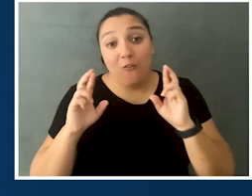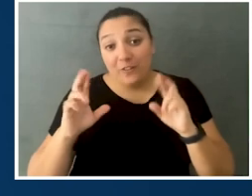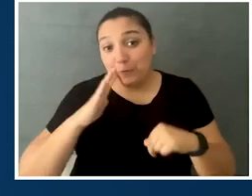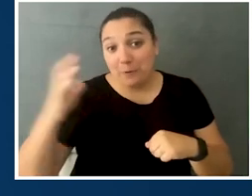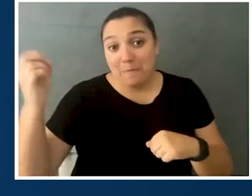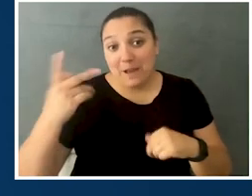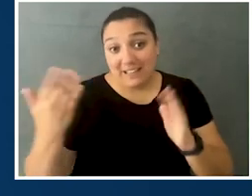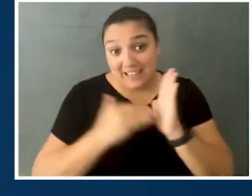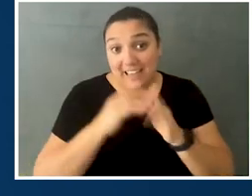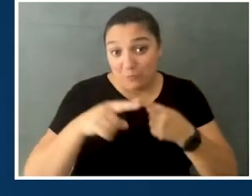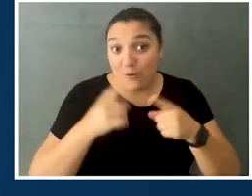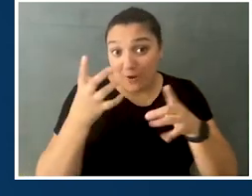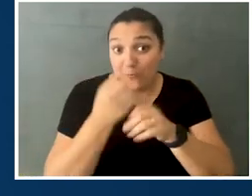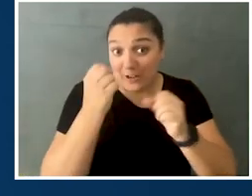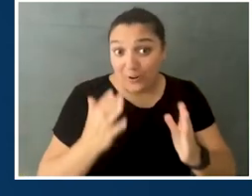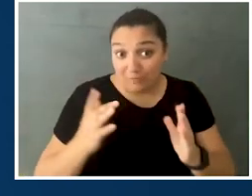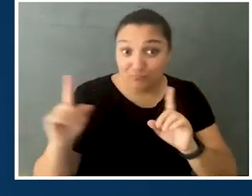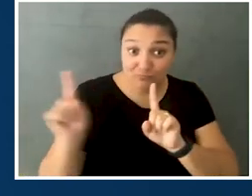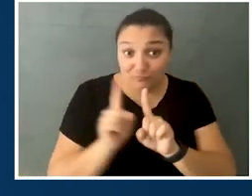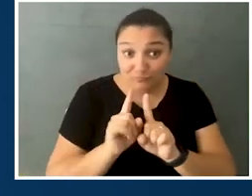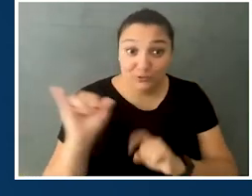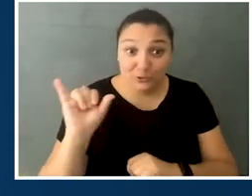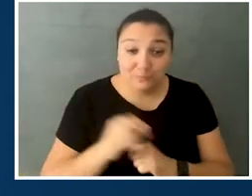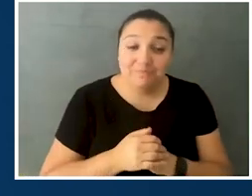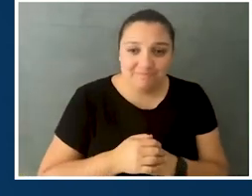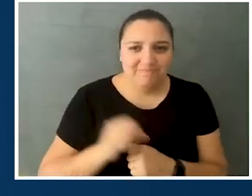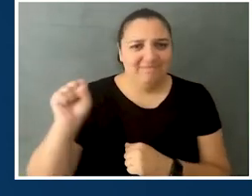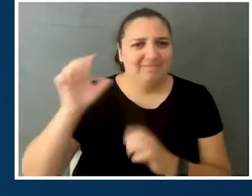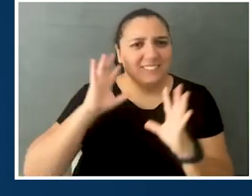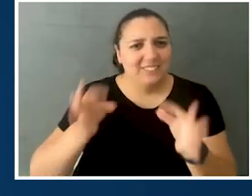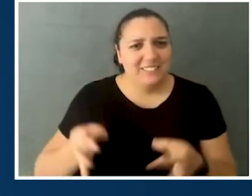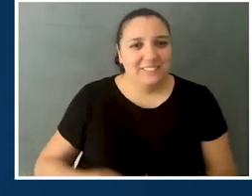Hopefully, we can have you on when we have the winner. Yeah, most definitely. Most definitely.